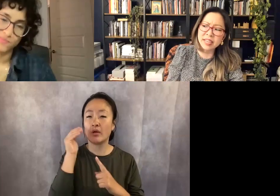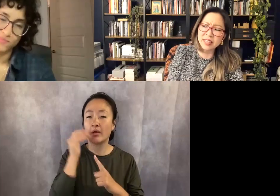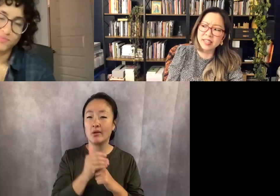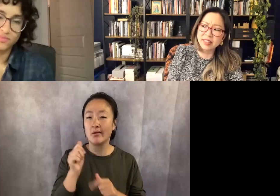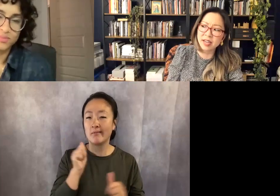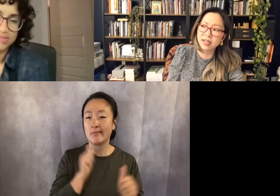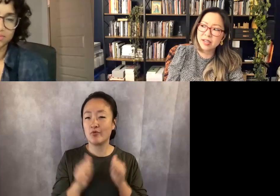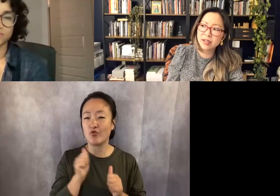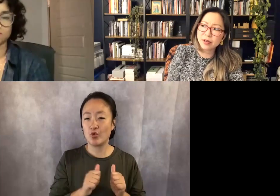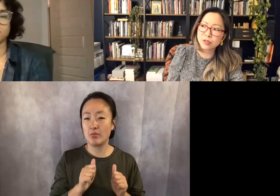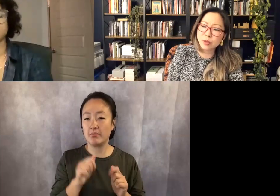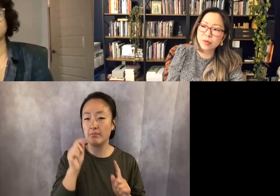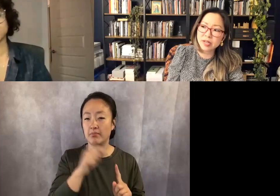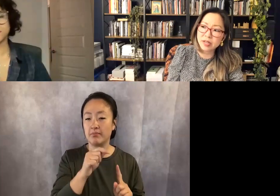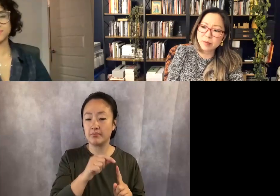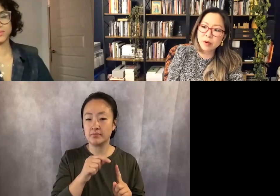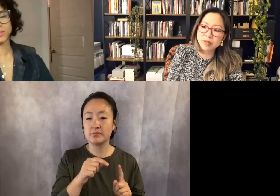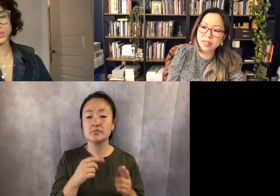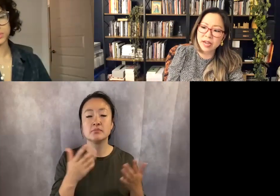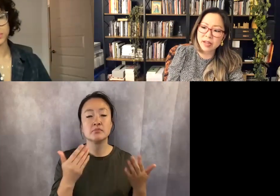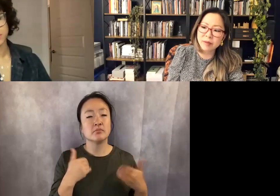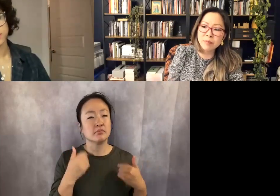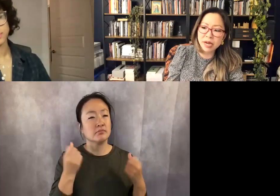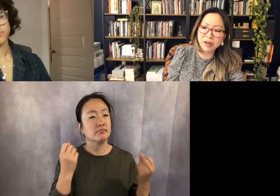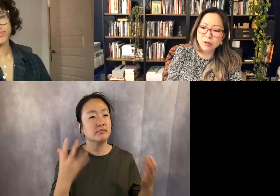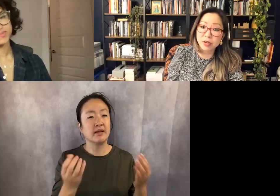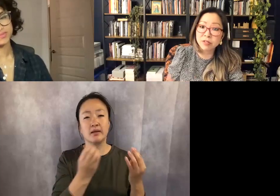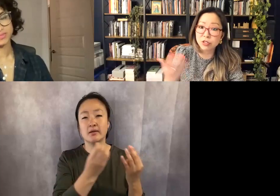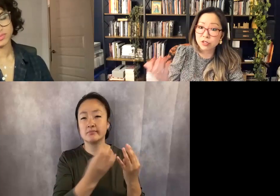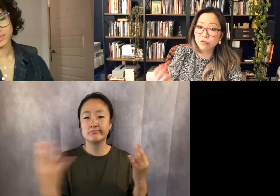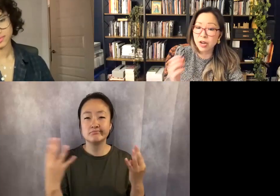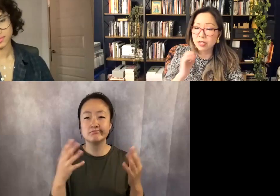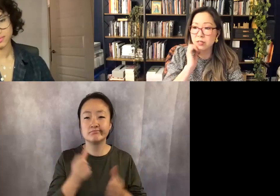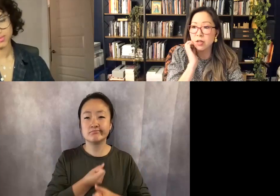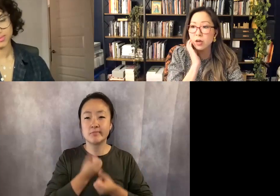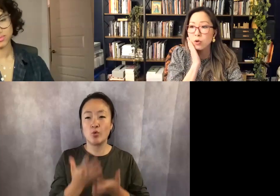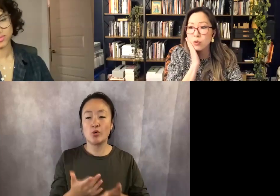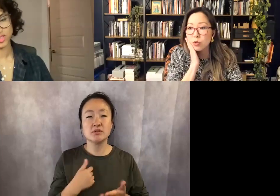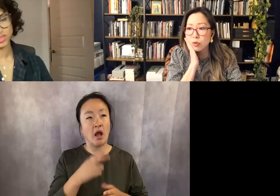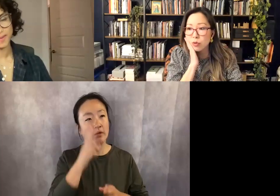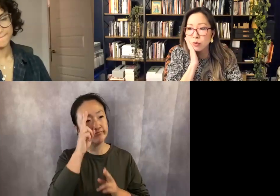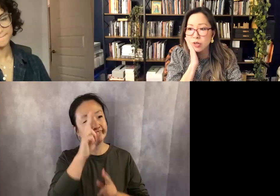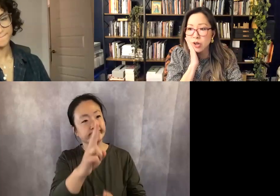and I think that there's so many poets that I admired, or even just friends who would